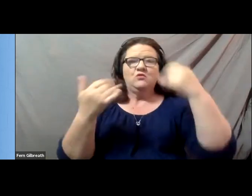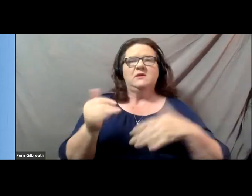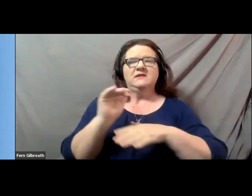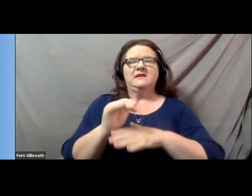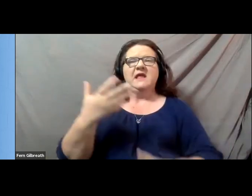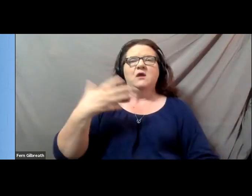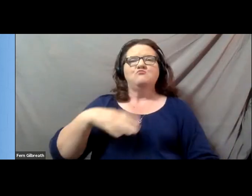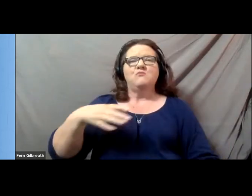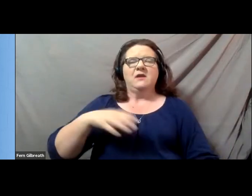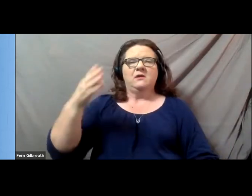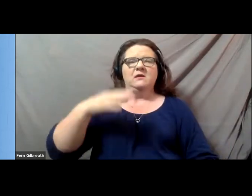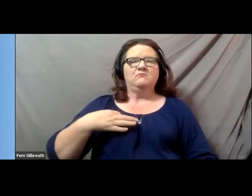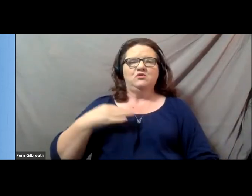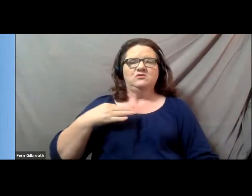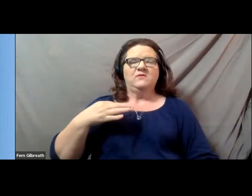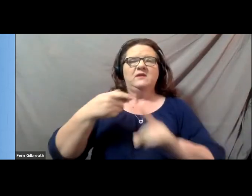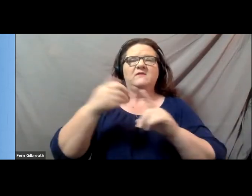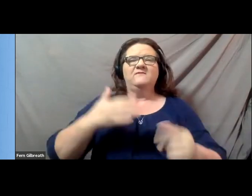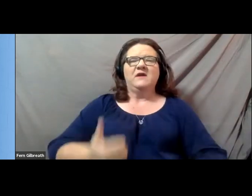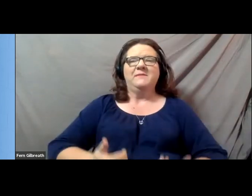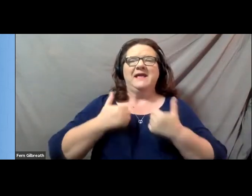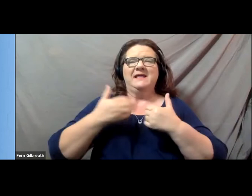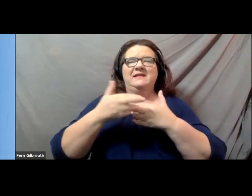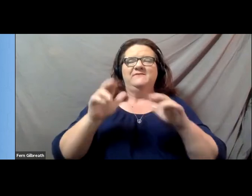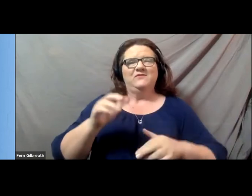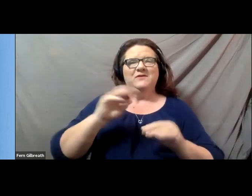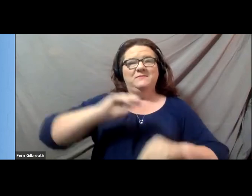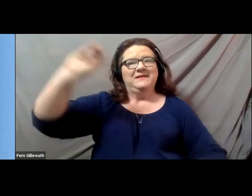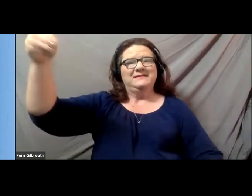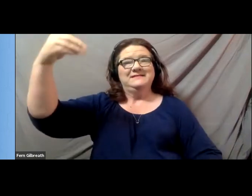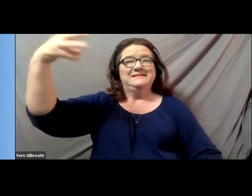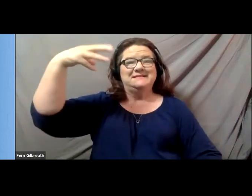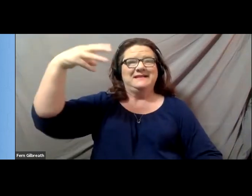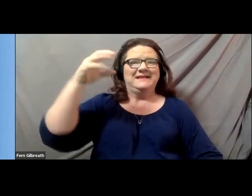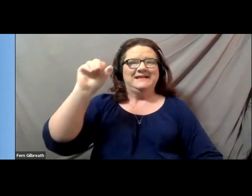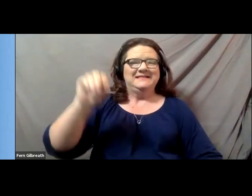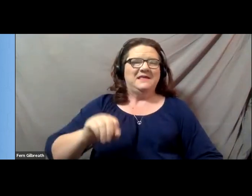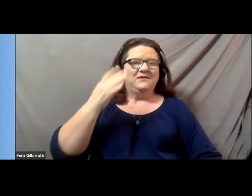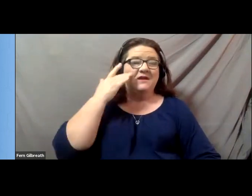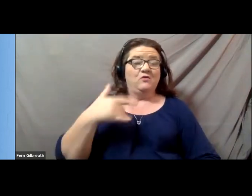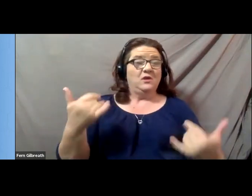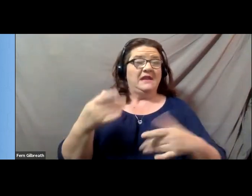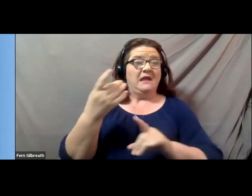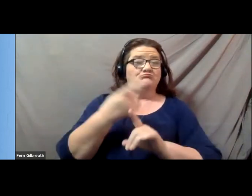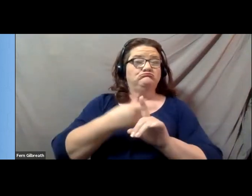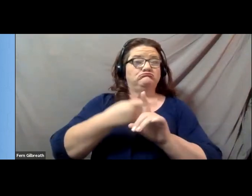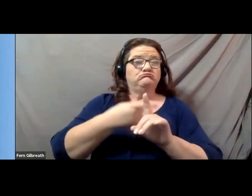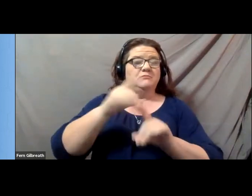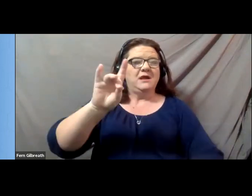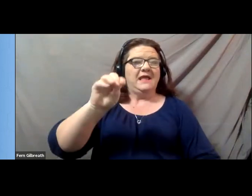and I'm joining you from my living room in sunny, Southern California, where it's about 80 degrees this evening.